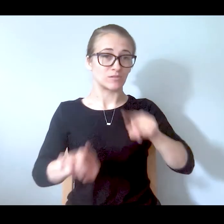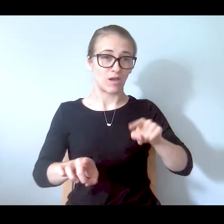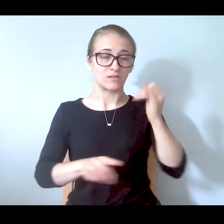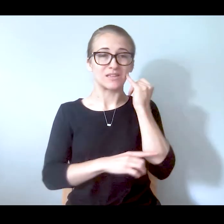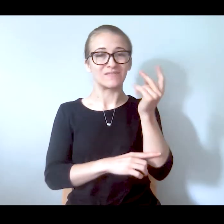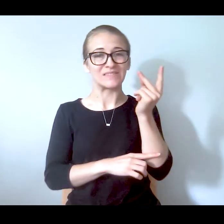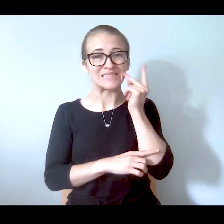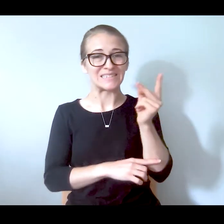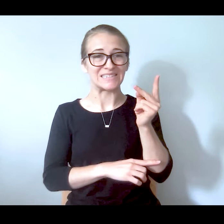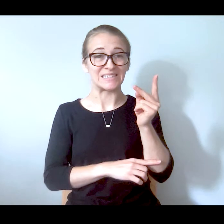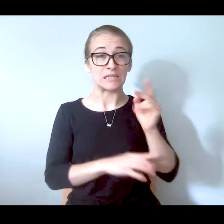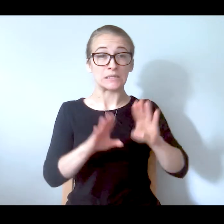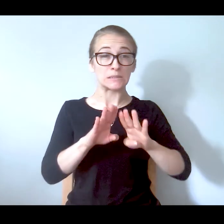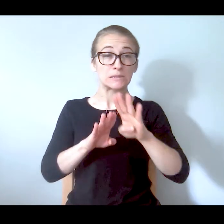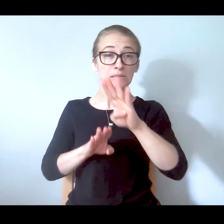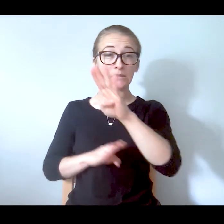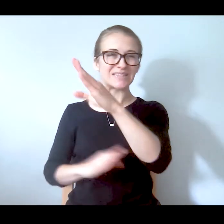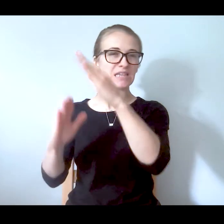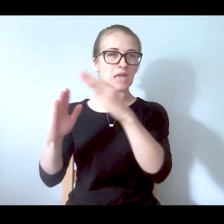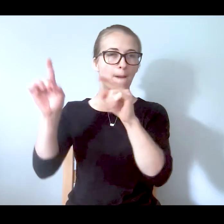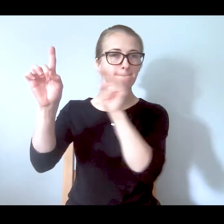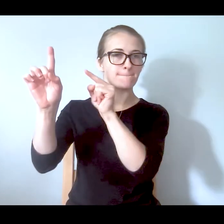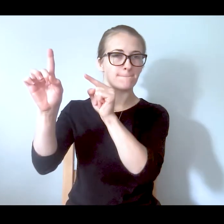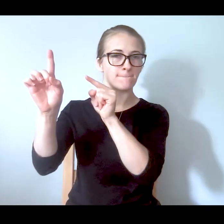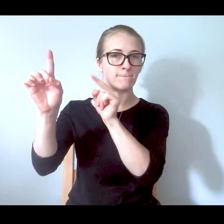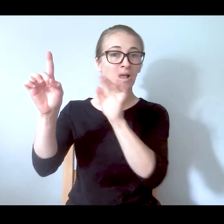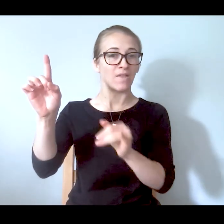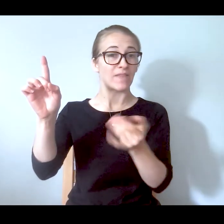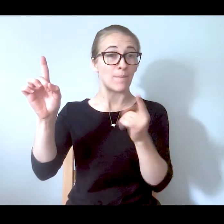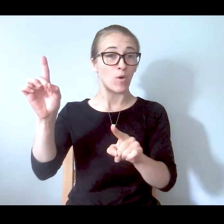look at it as an arc. It's at the very top. So